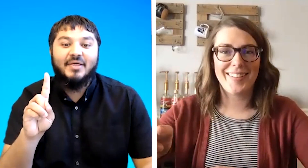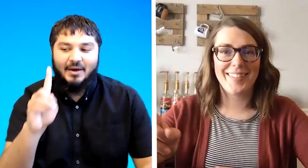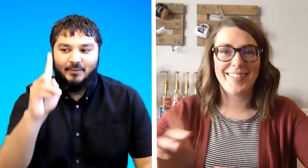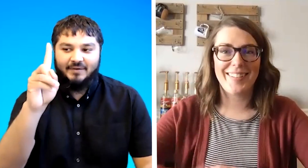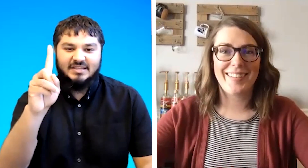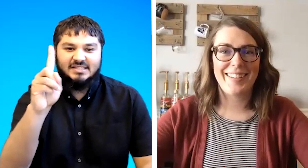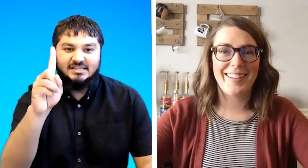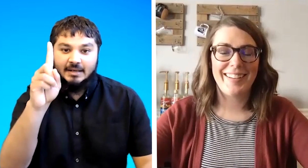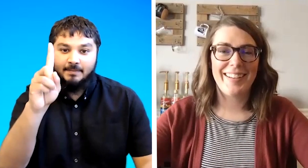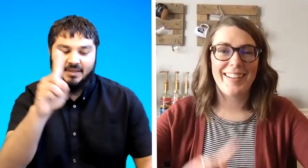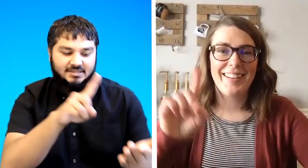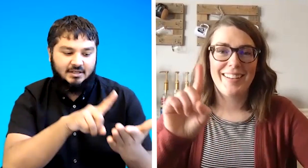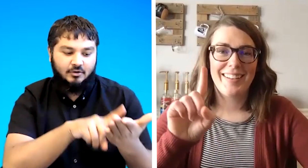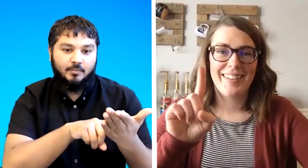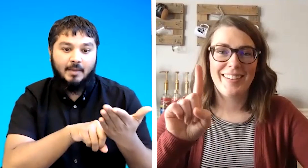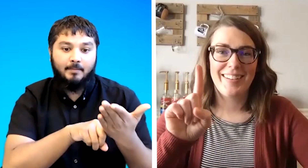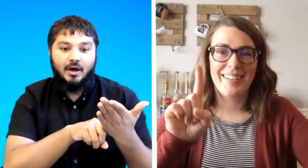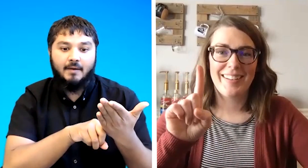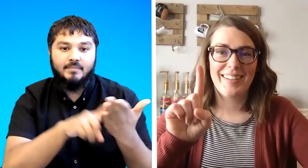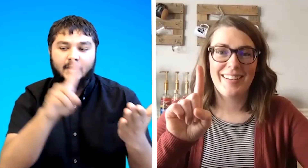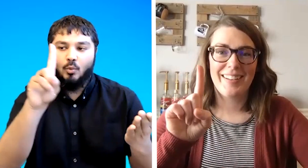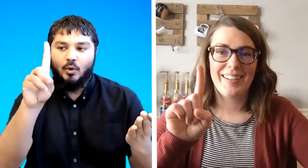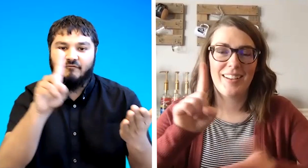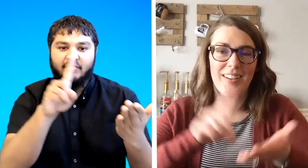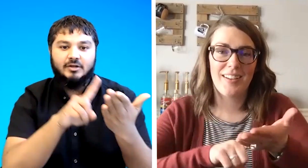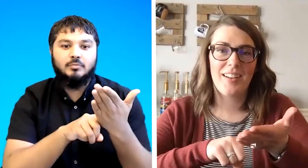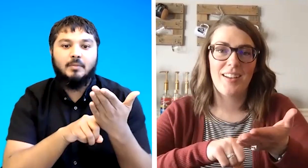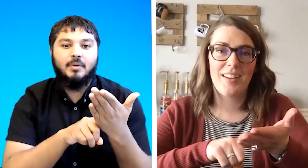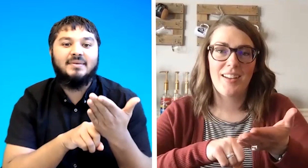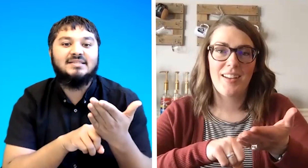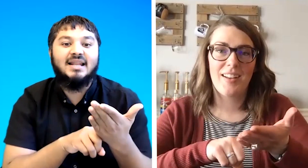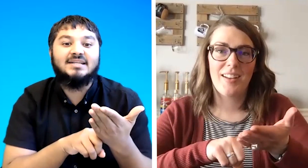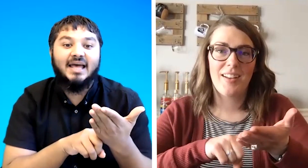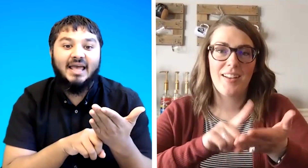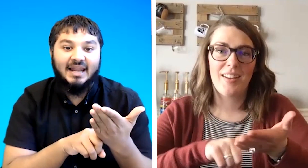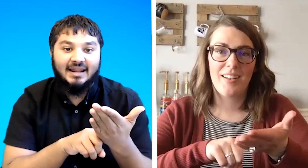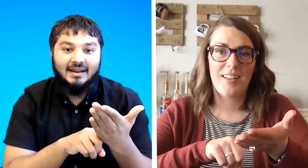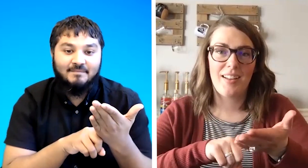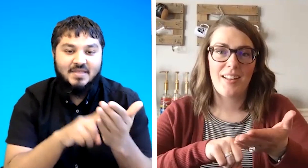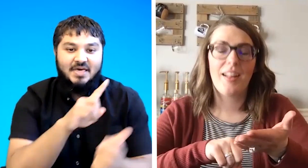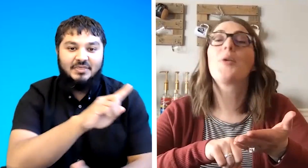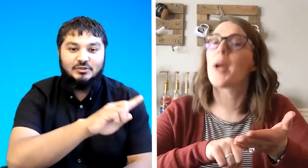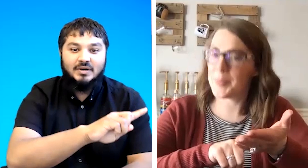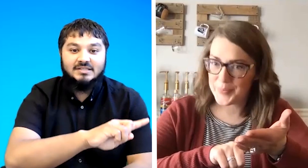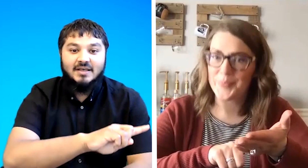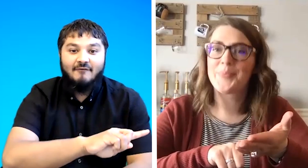that one this is in bsl on my palm one finger to my palm is the letter again and this one is